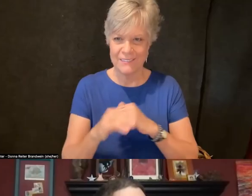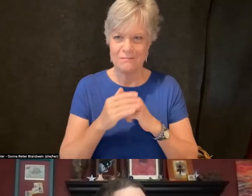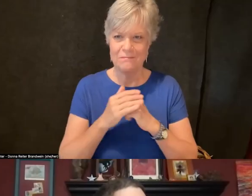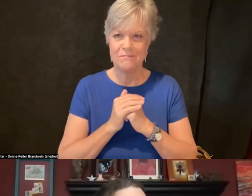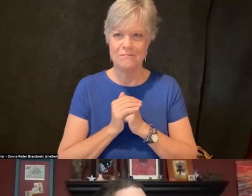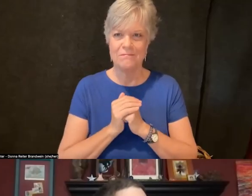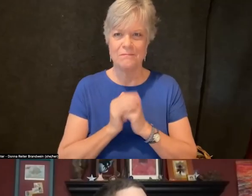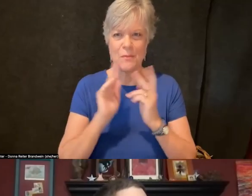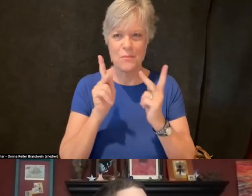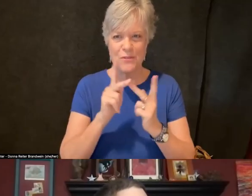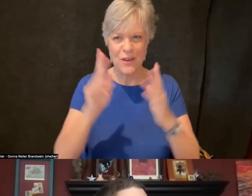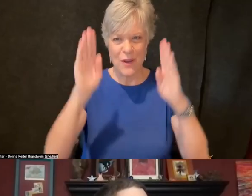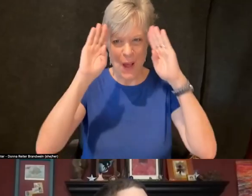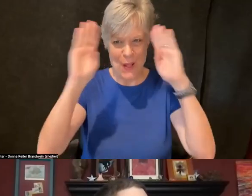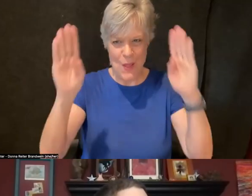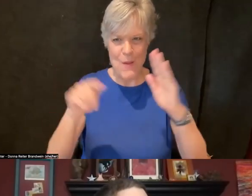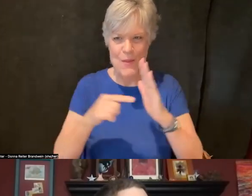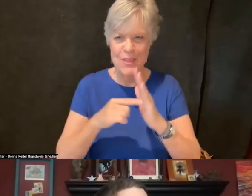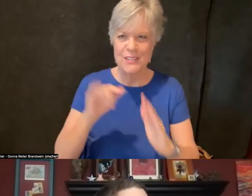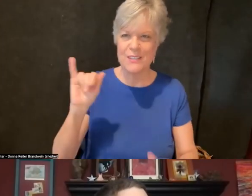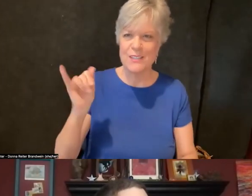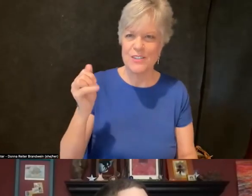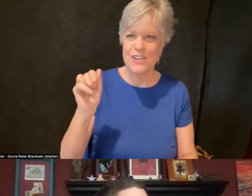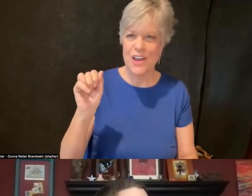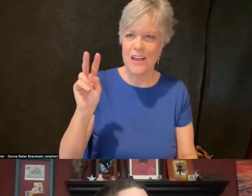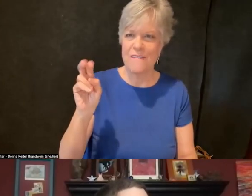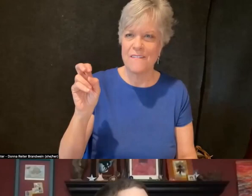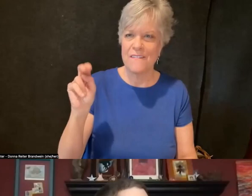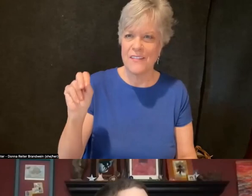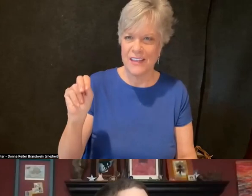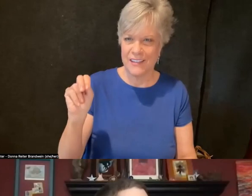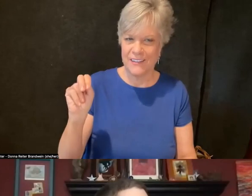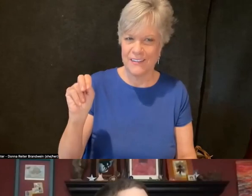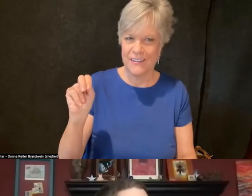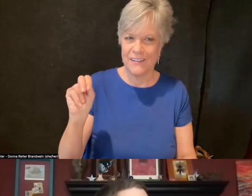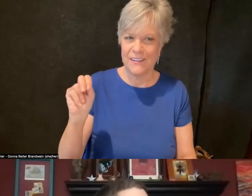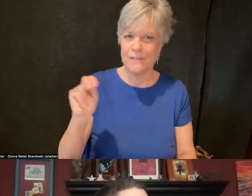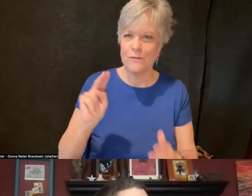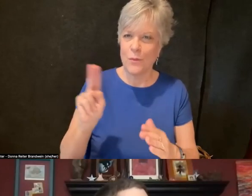Hello, this is Javin D'Souza. Welcome, everyone, to the Symposium